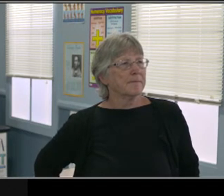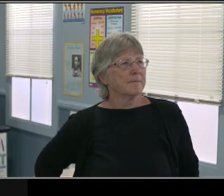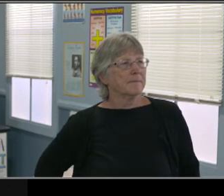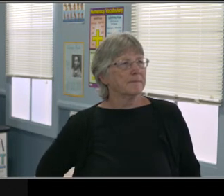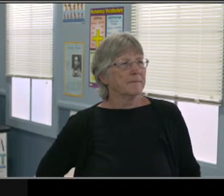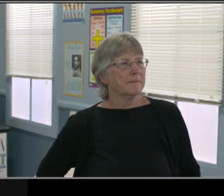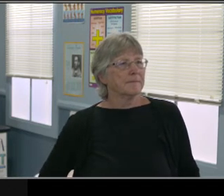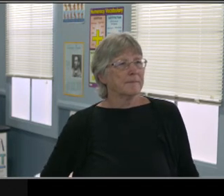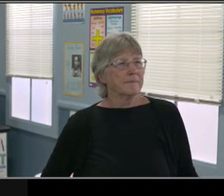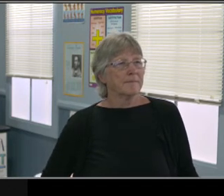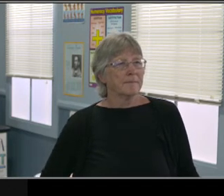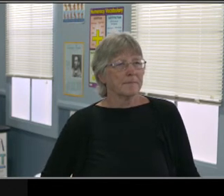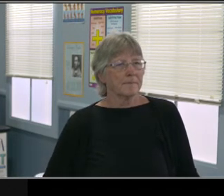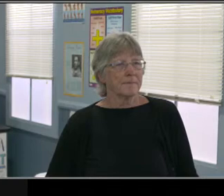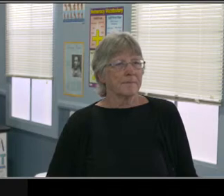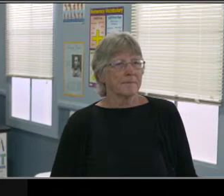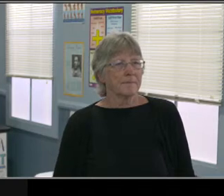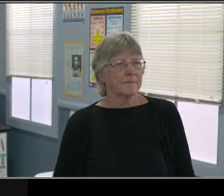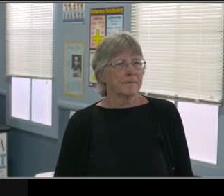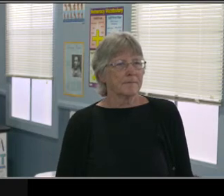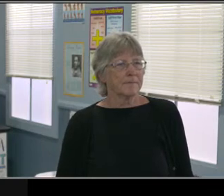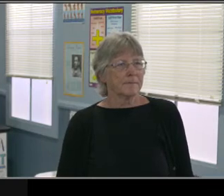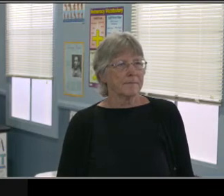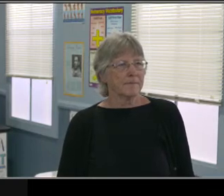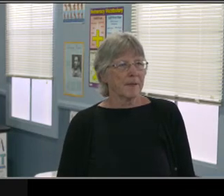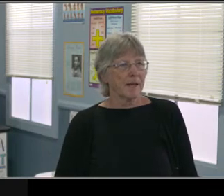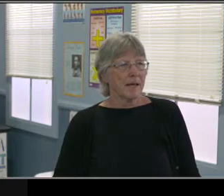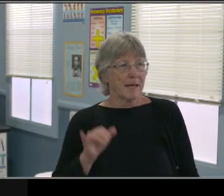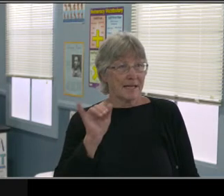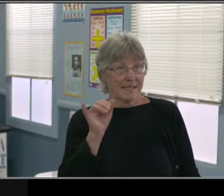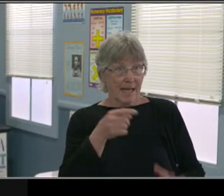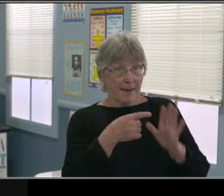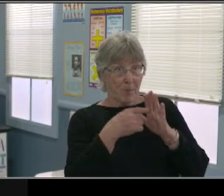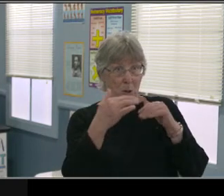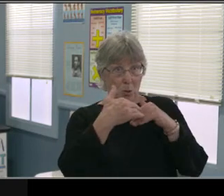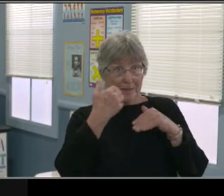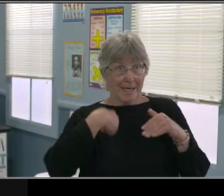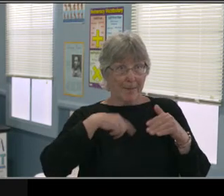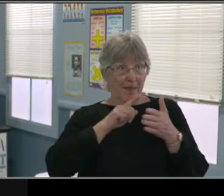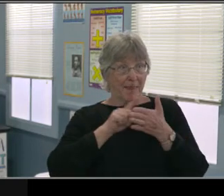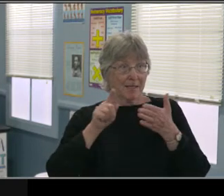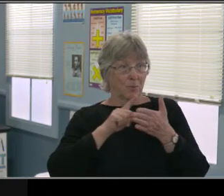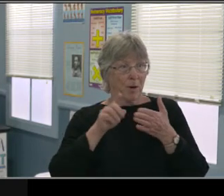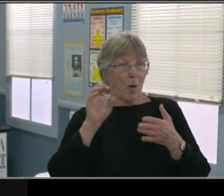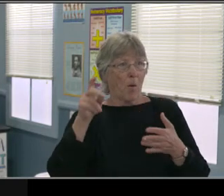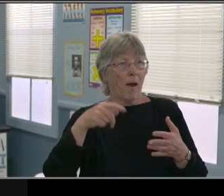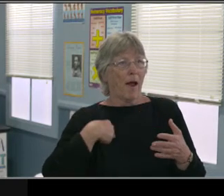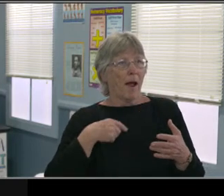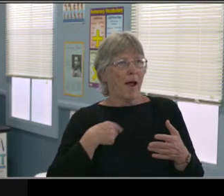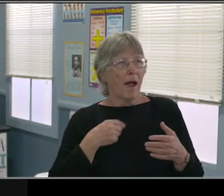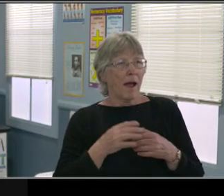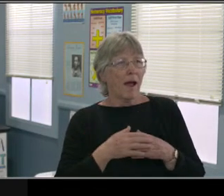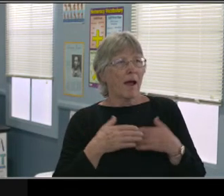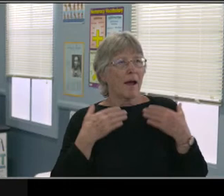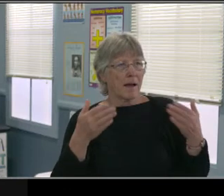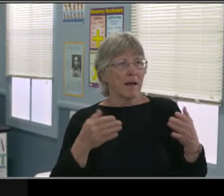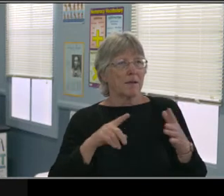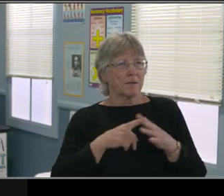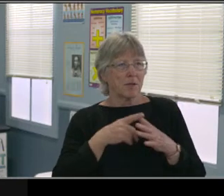All right, so Finding positivity in distance learning. So what I wanted to do is,